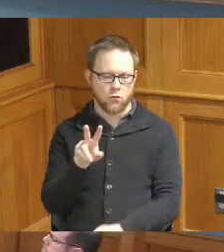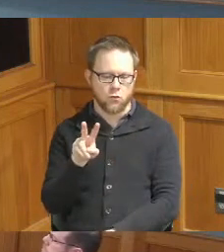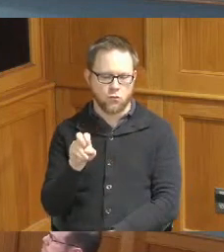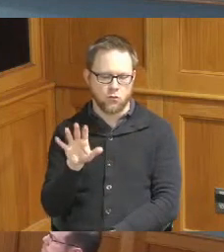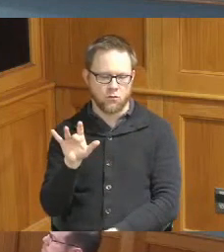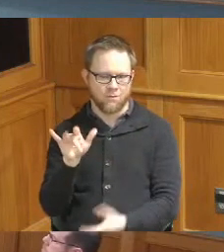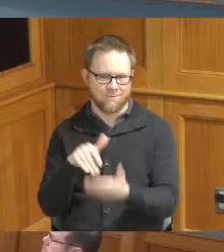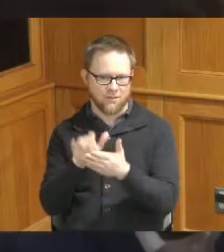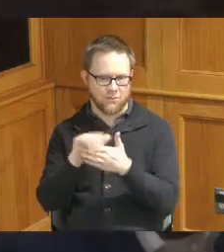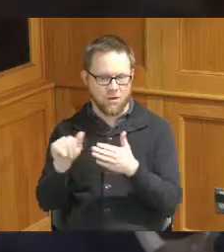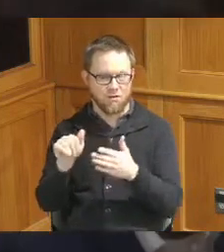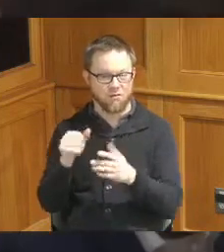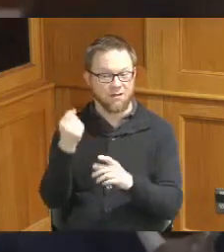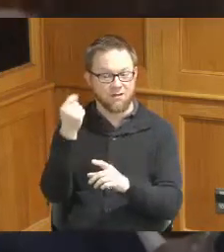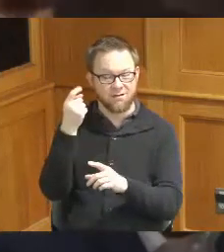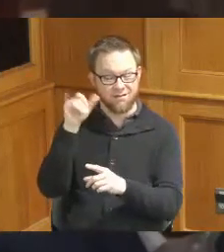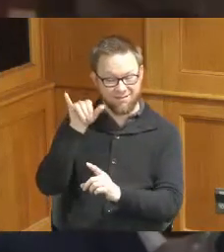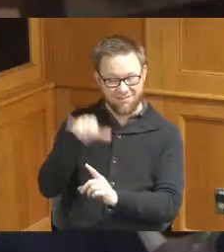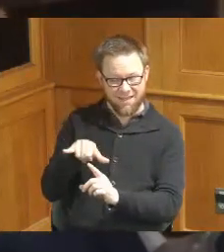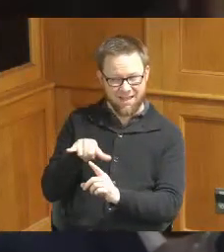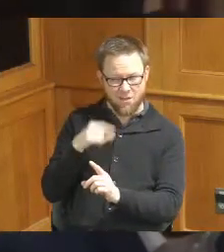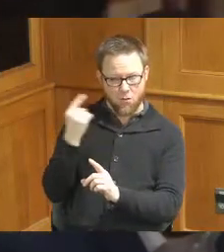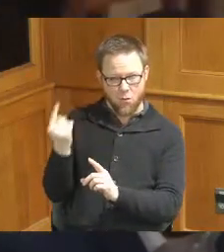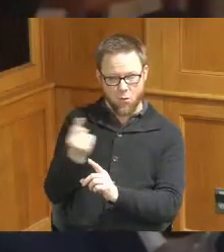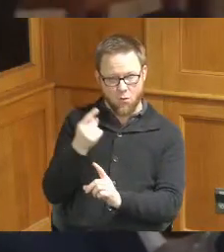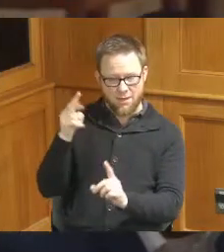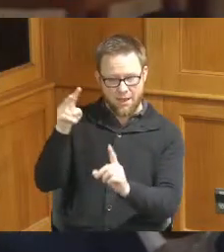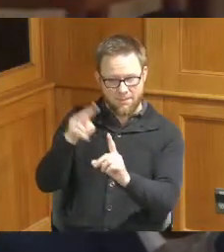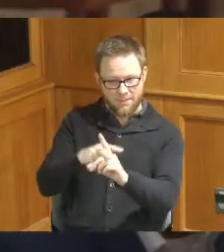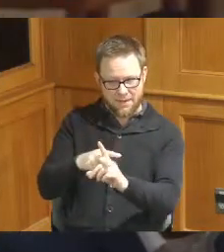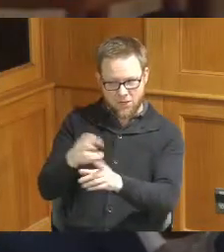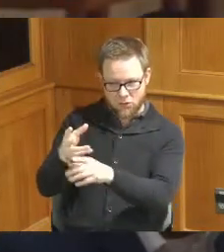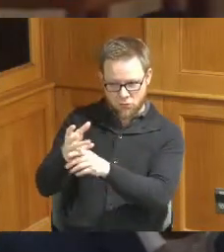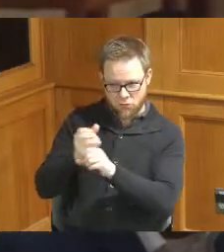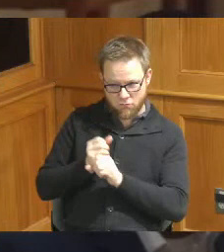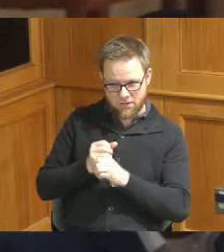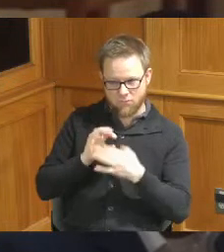I will say this was the I believe the only application we received for CDL training